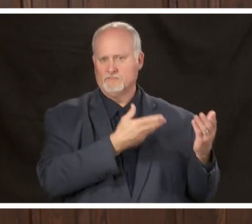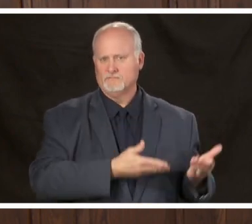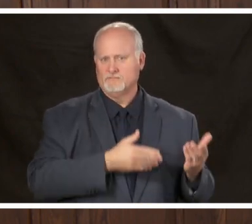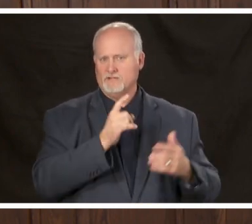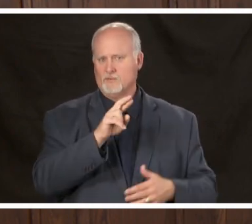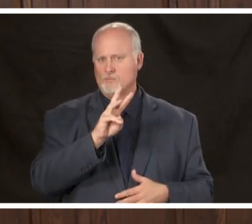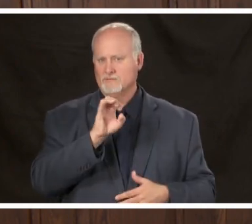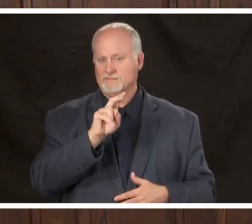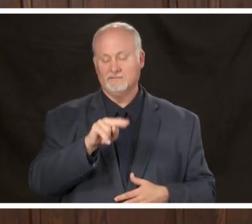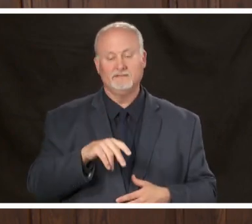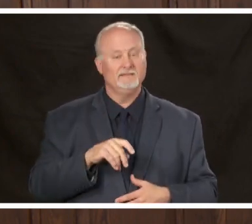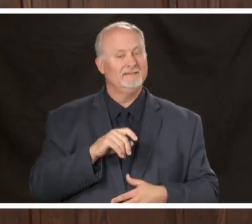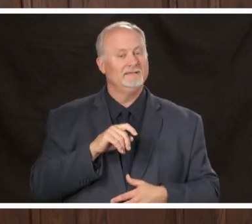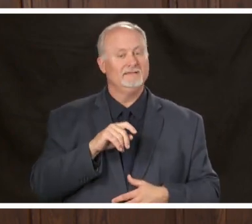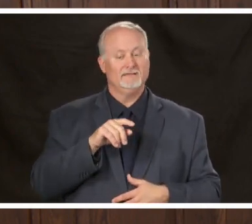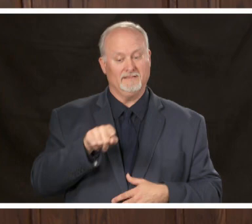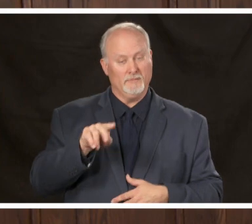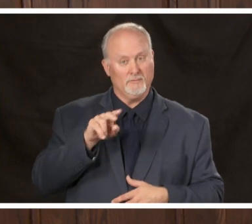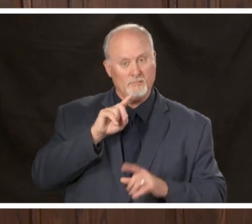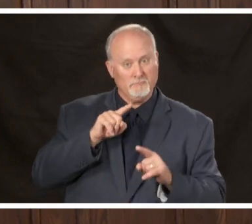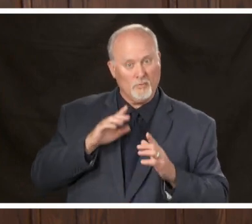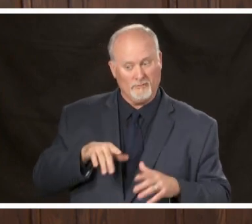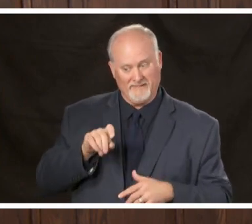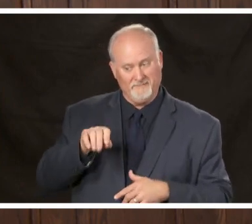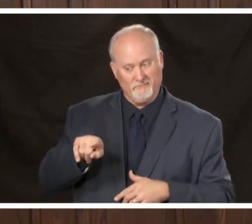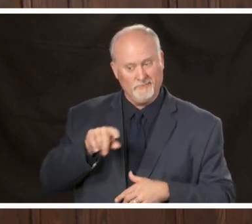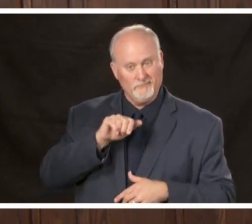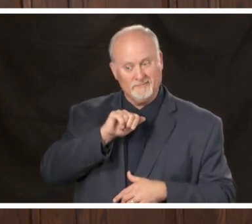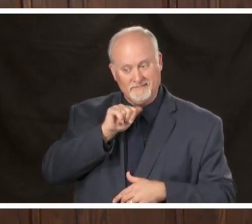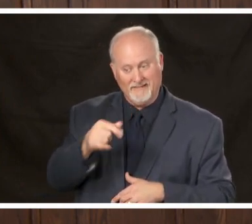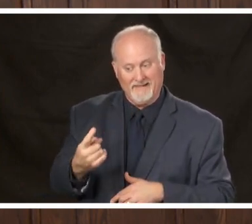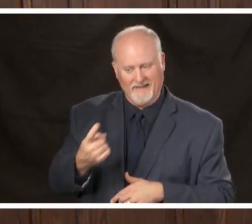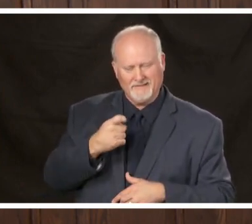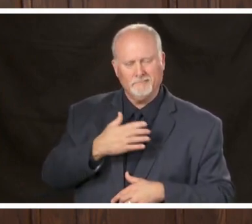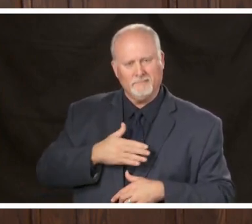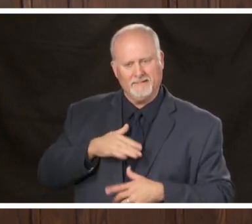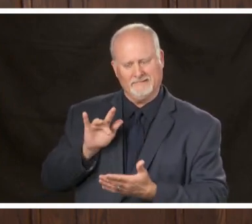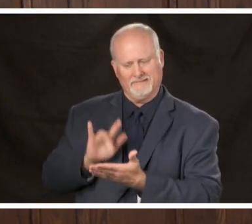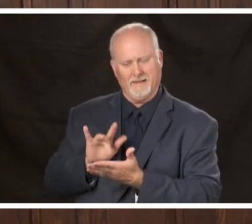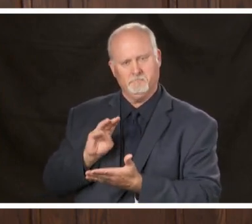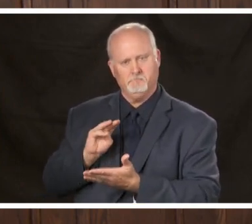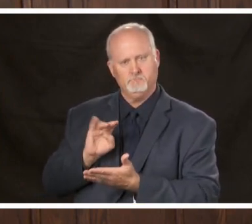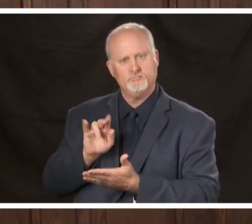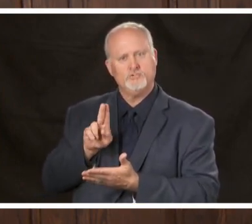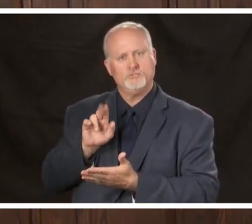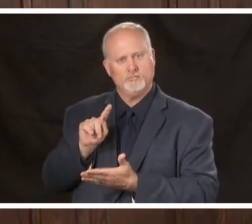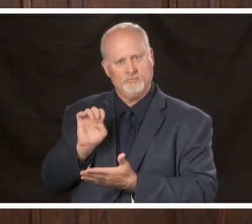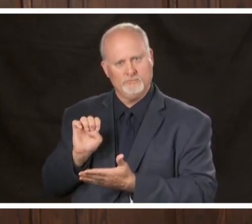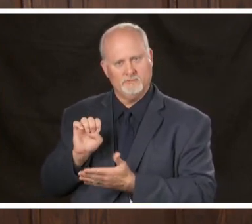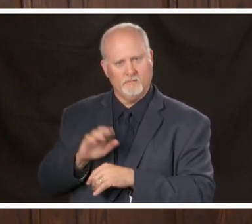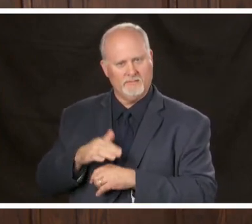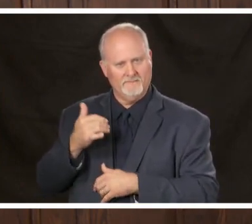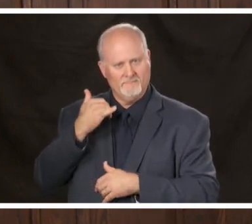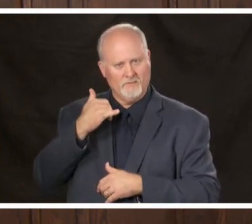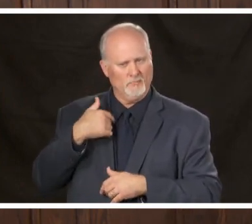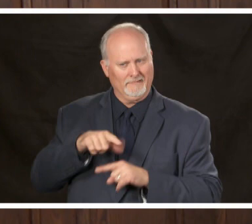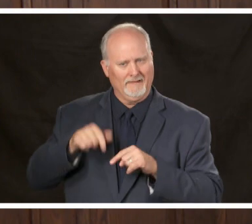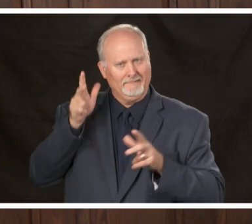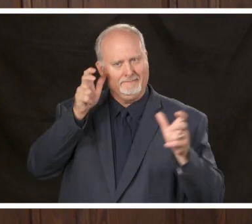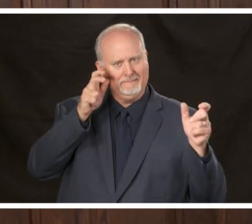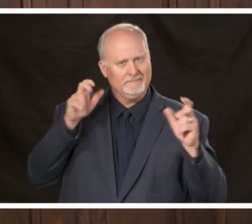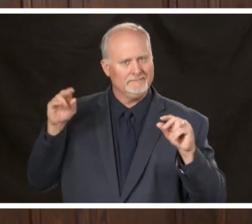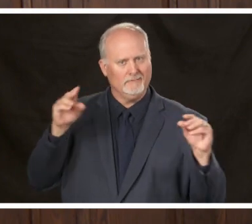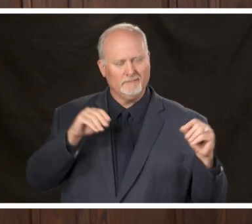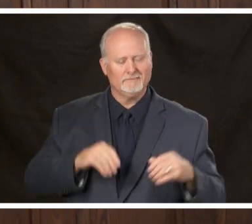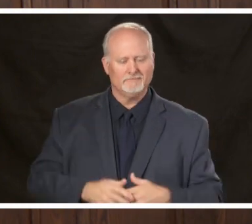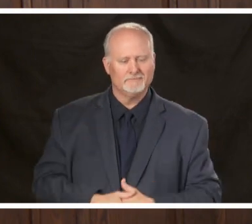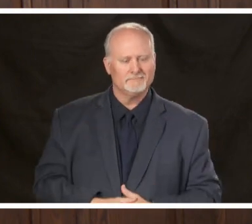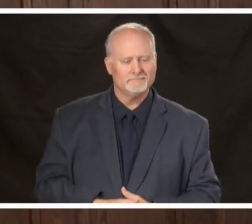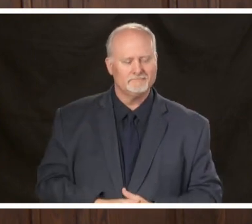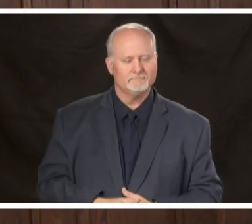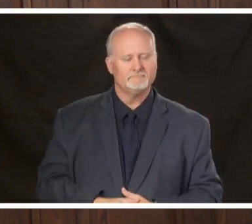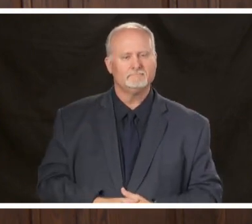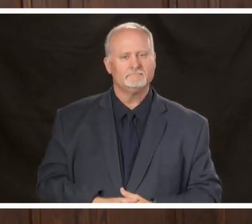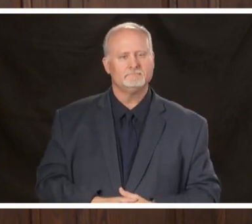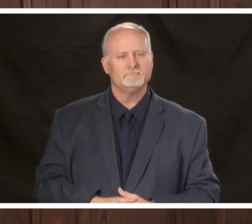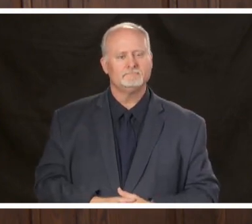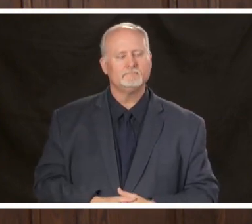if you are not asking a question please remember to mute your line thank you dr.